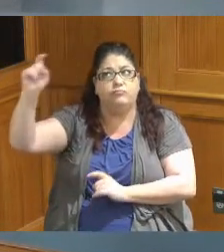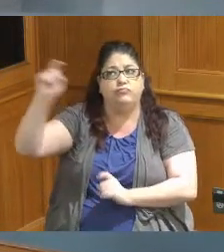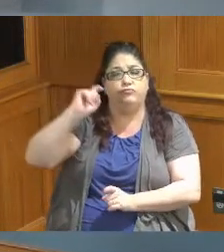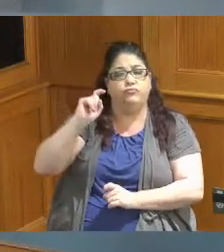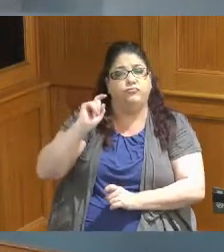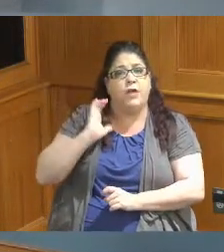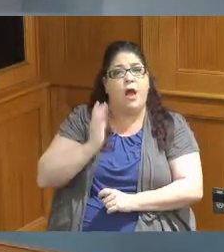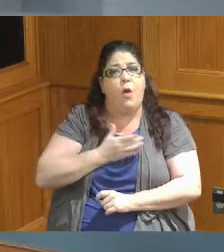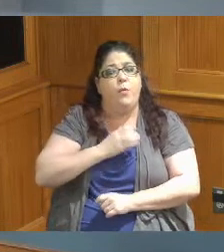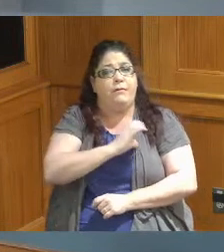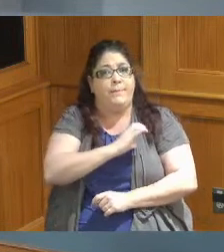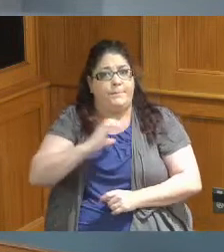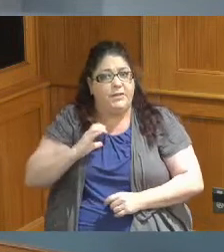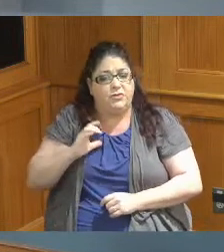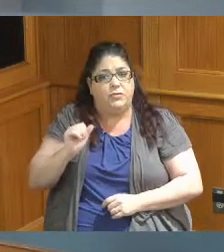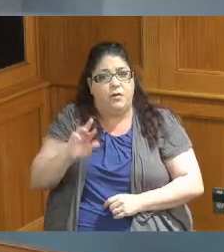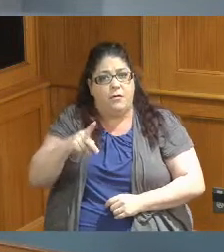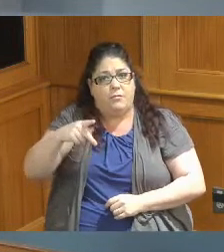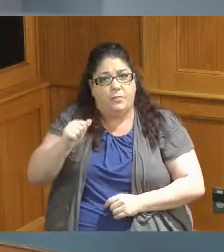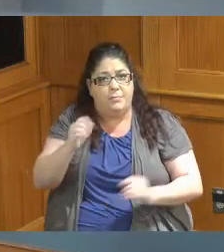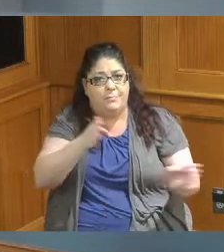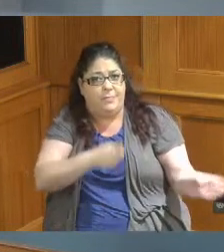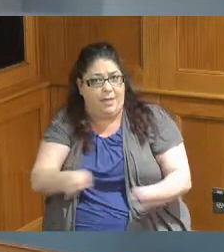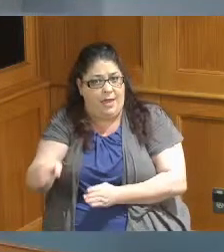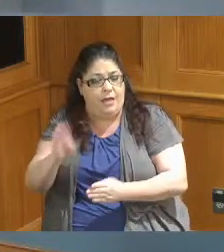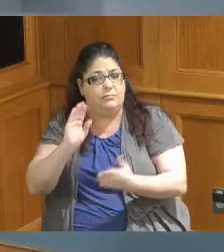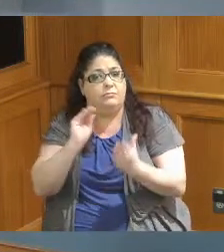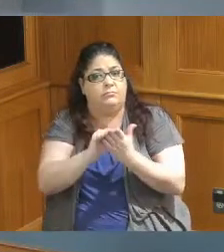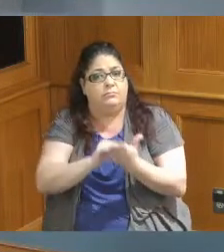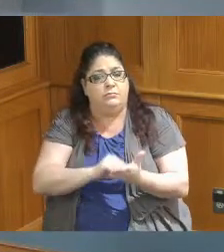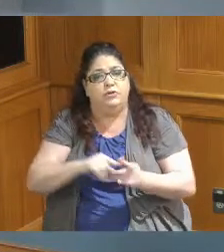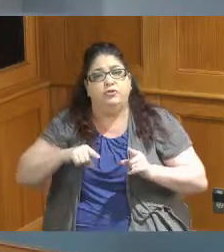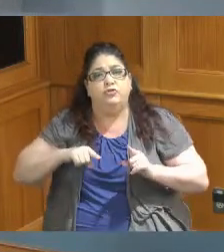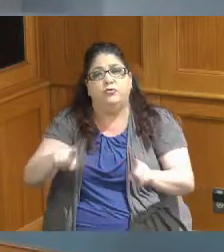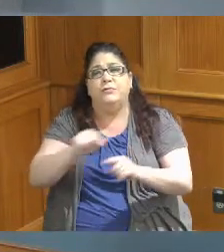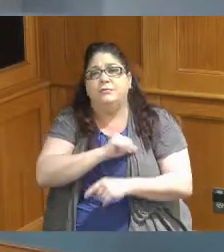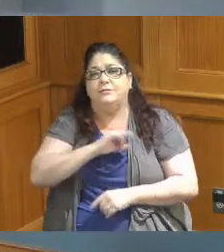plan we spoke a little bit about some of these at the staff meeting on Tuesday that we were getting